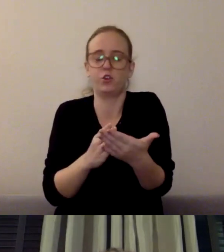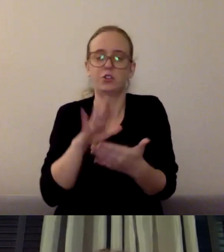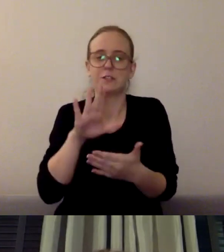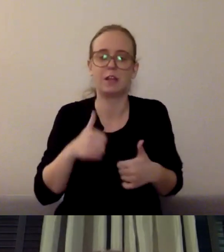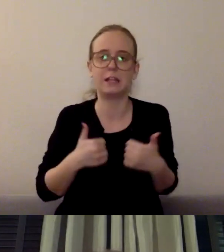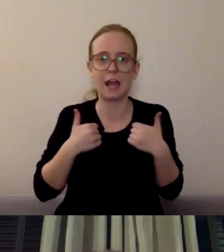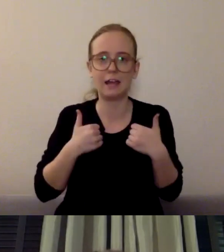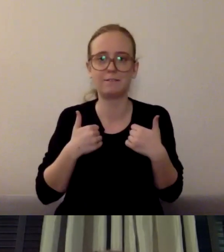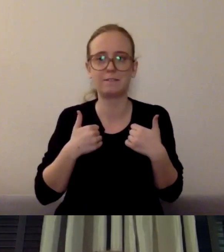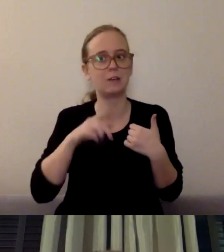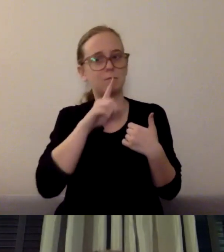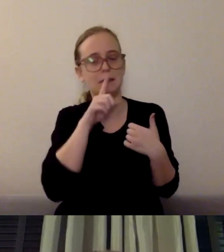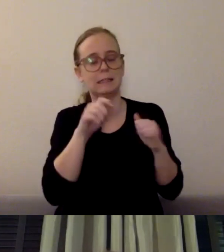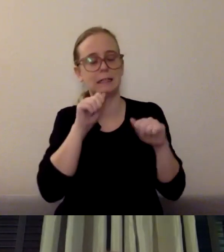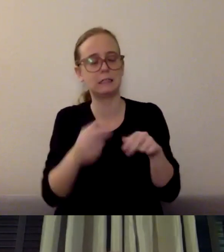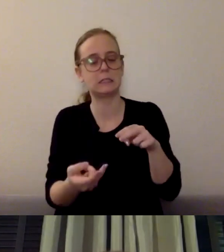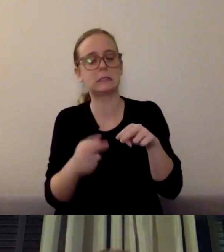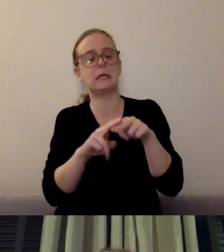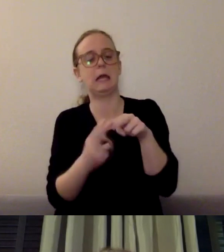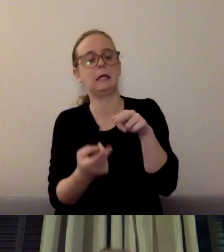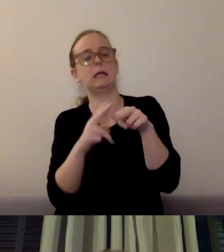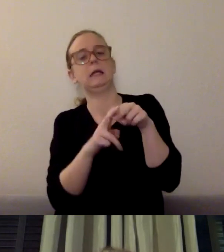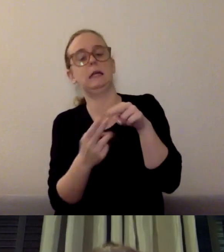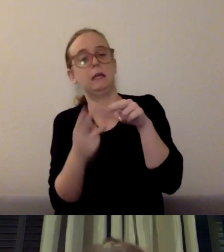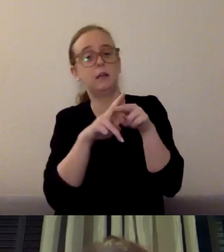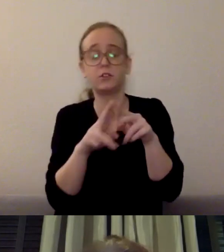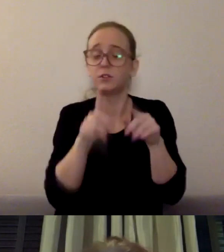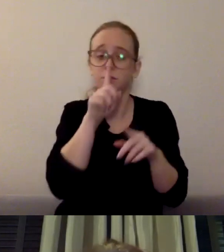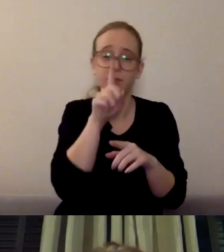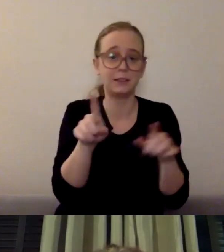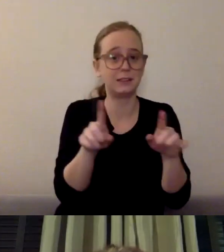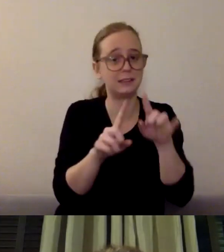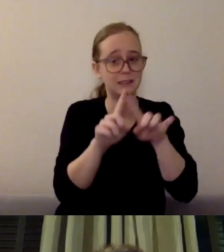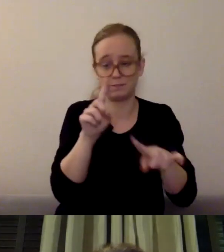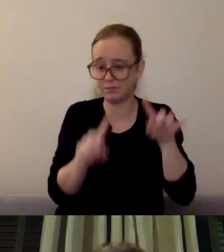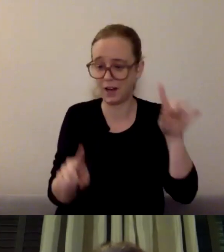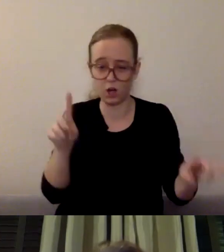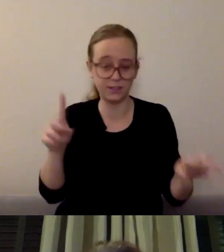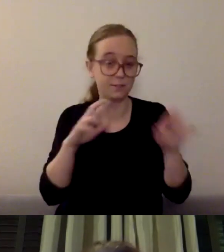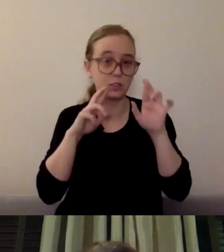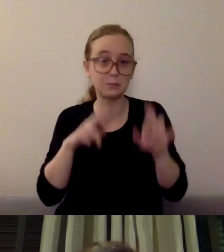And so that in and of itself yields different responses and different reactions in different households.